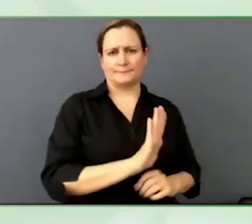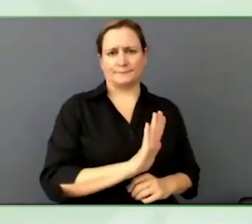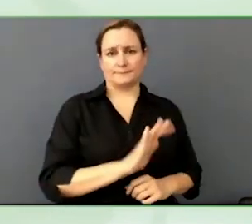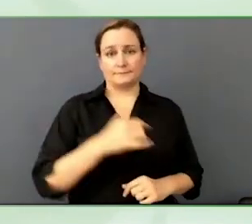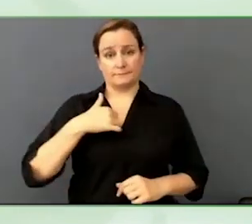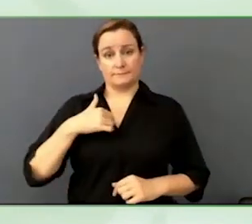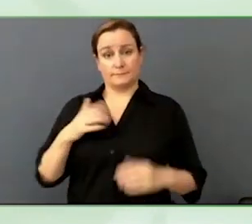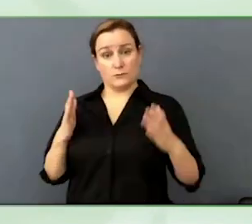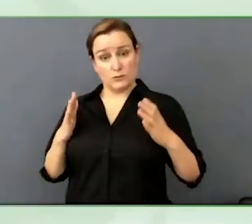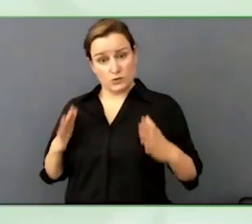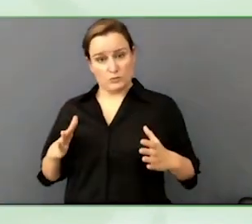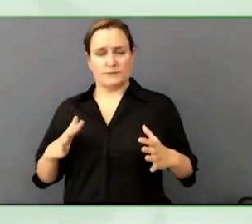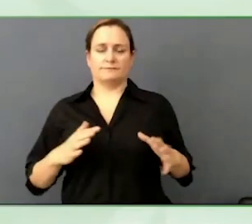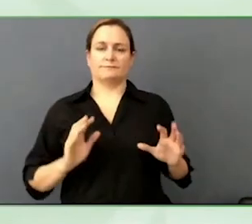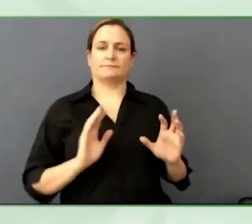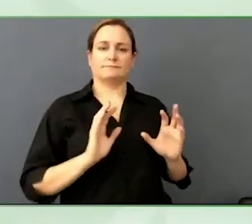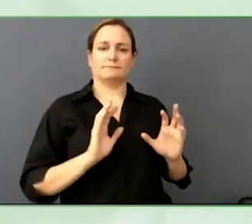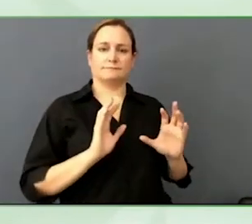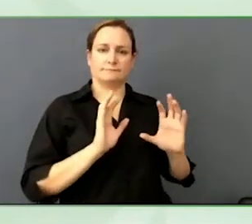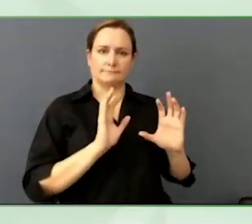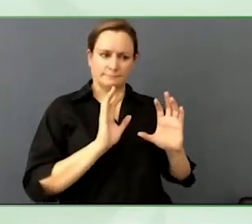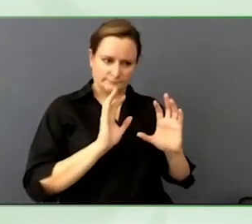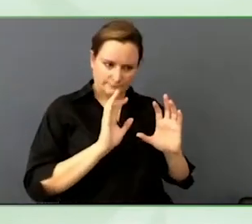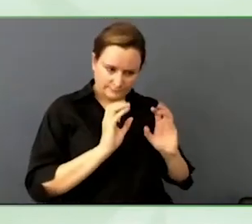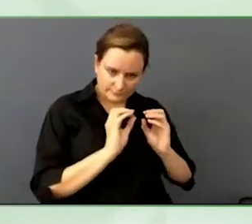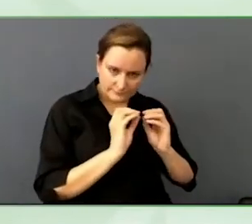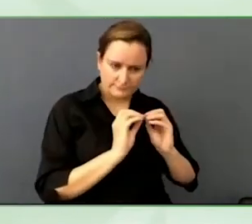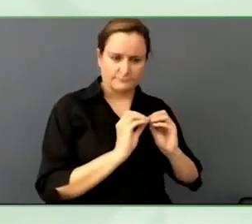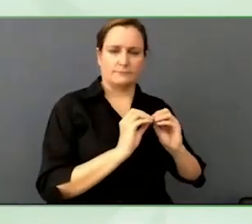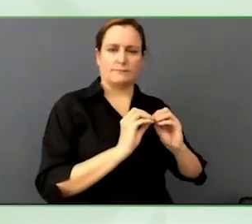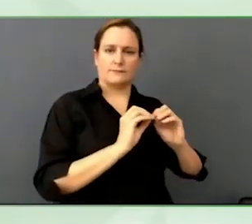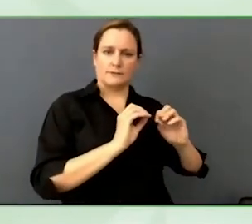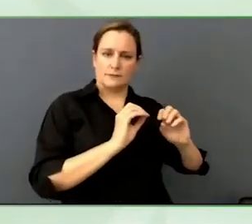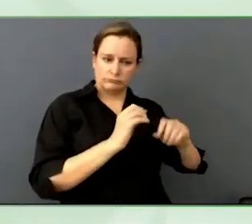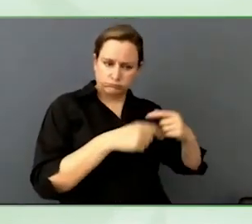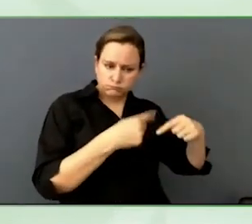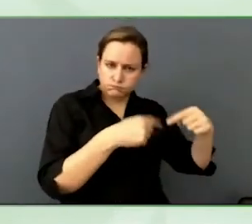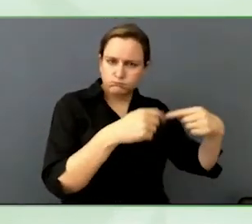technology in a very serious setting, or a consequential setting,